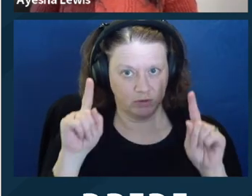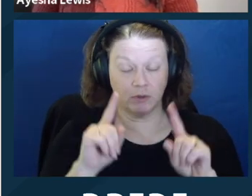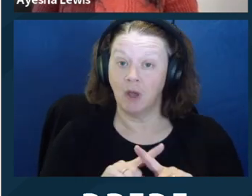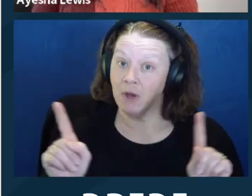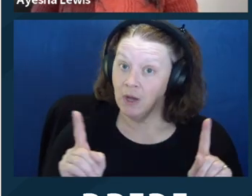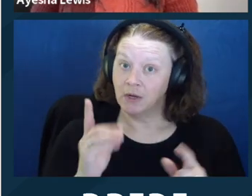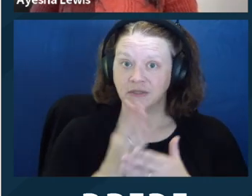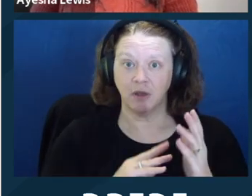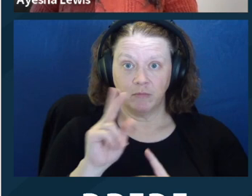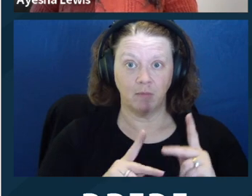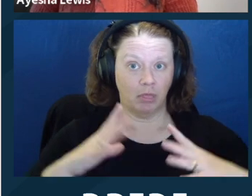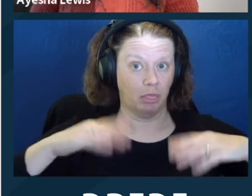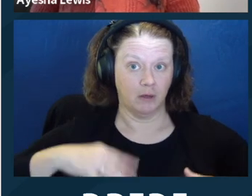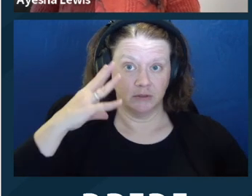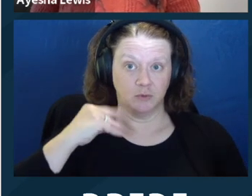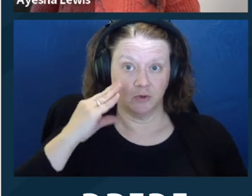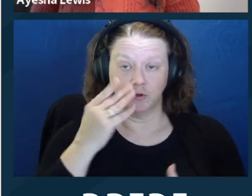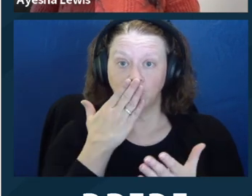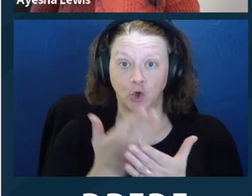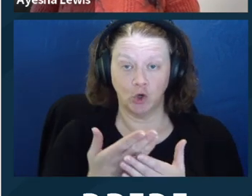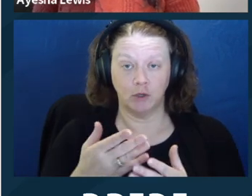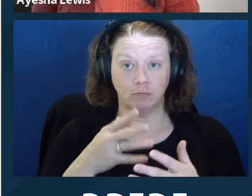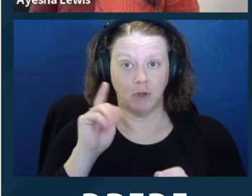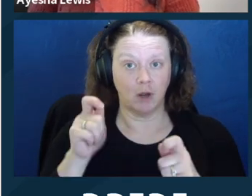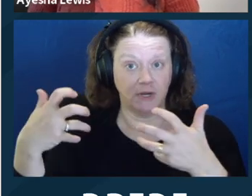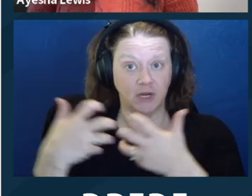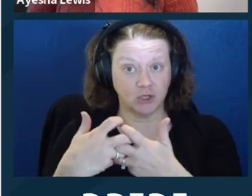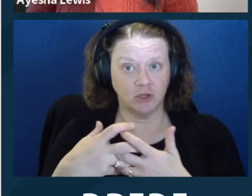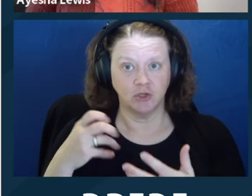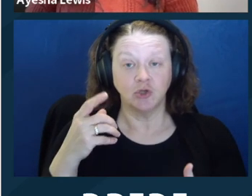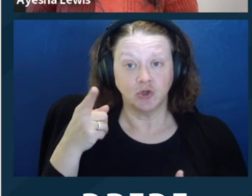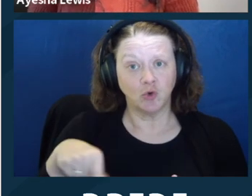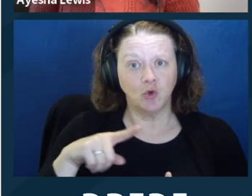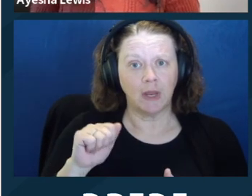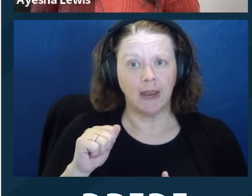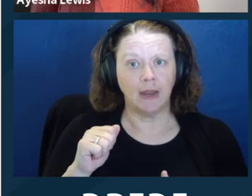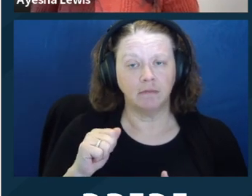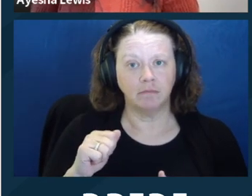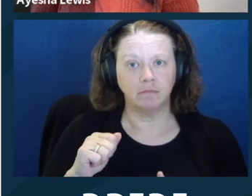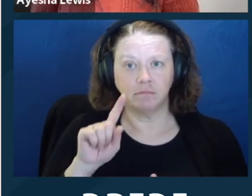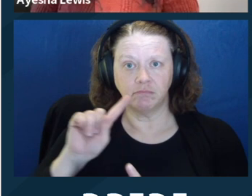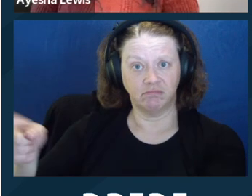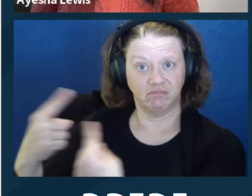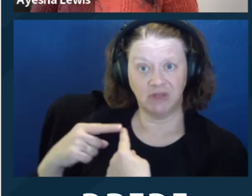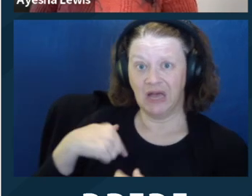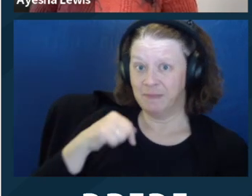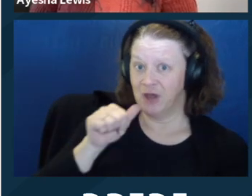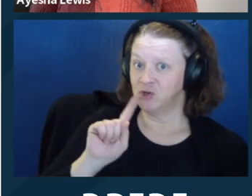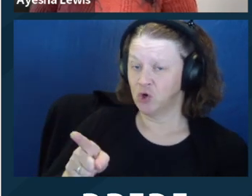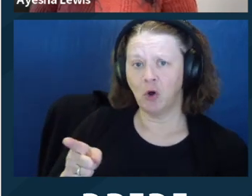some solutions. Now, for plain language, simple, plain language